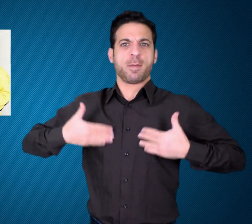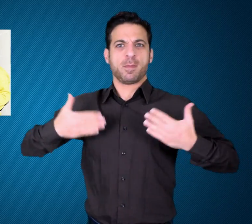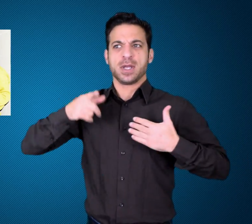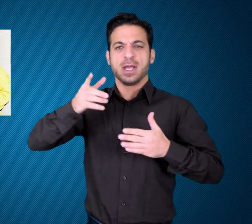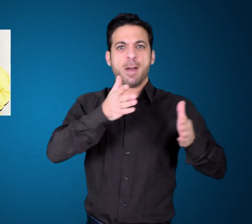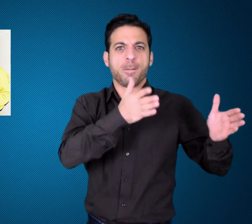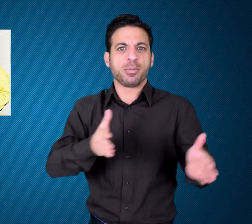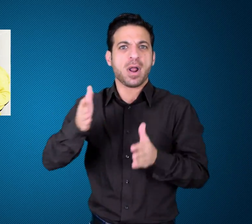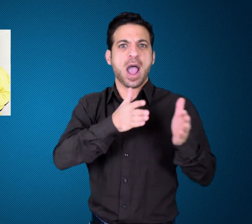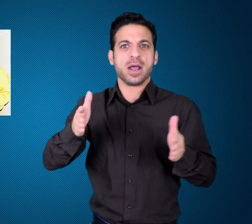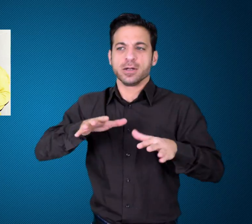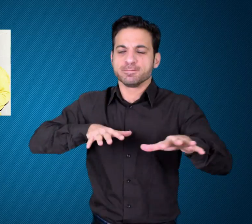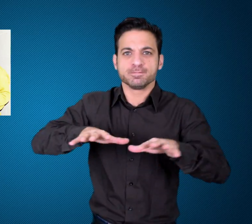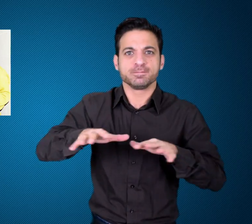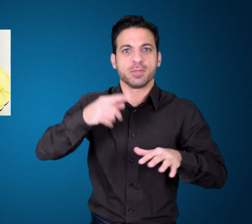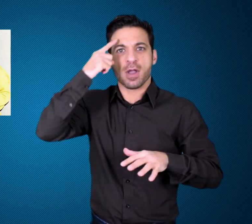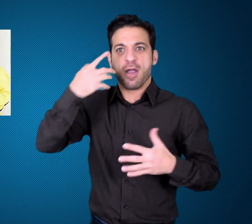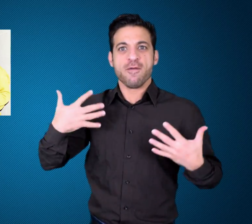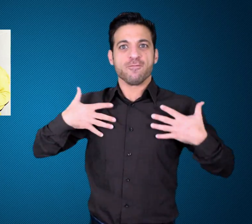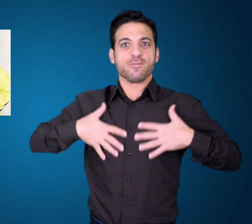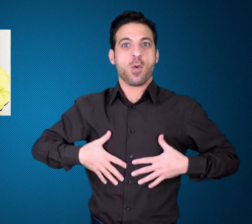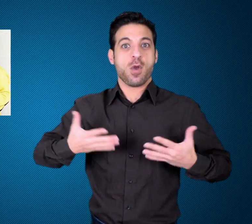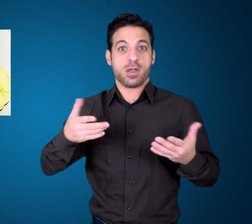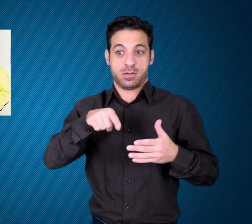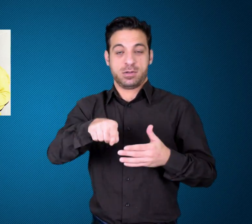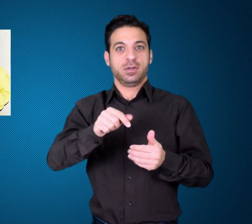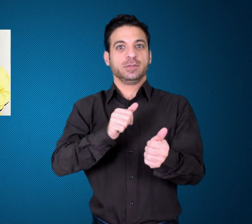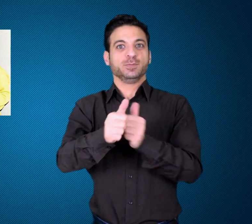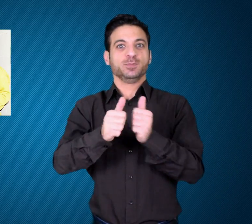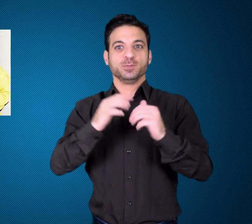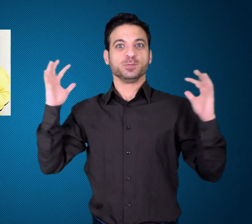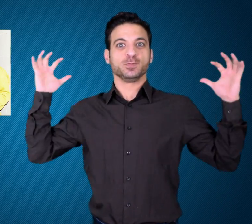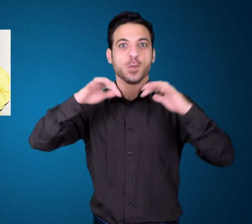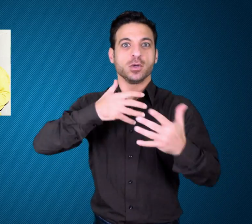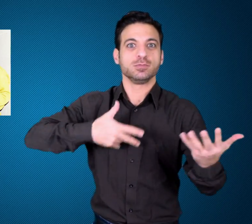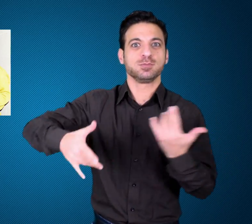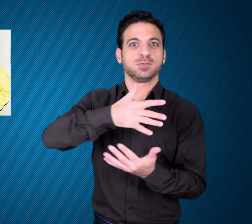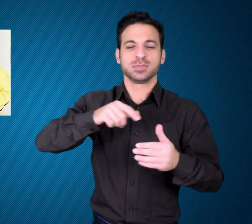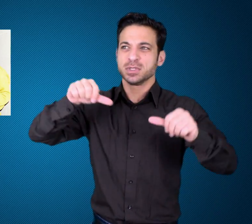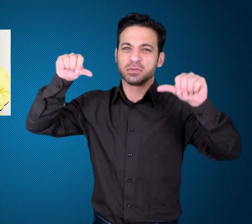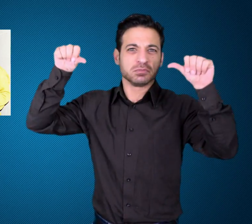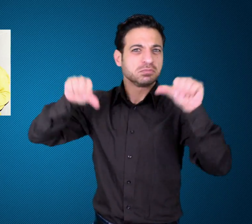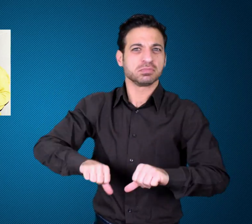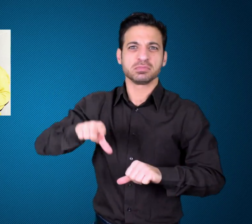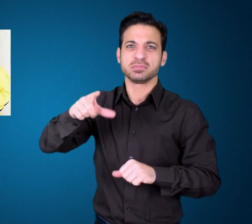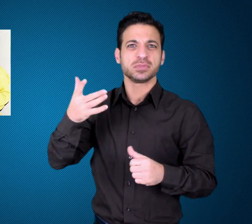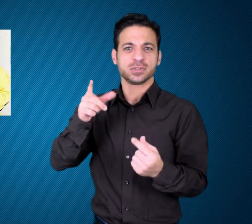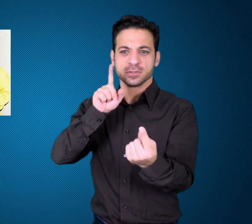destination, utter mismanagement, and